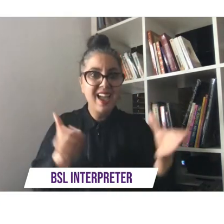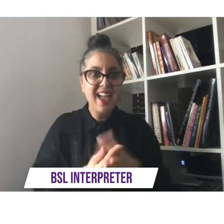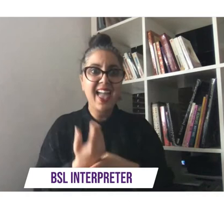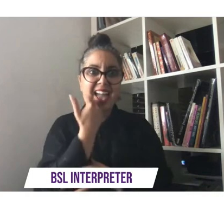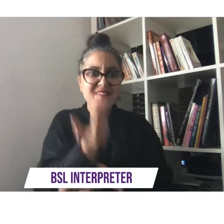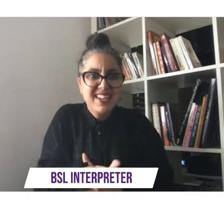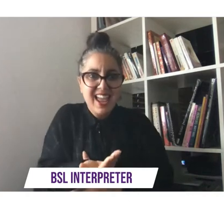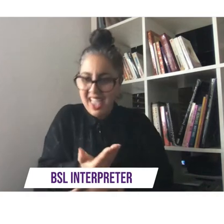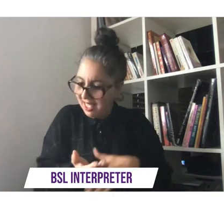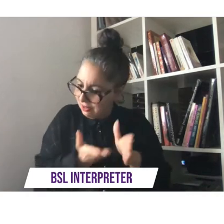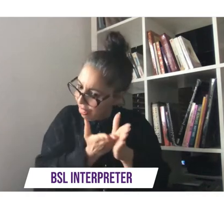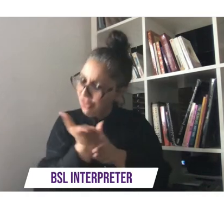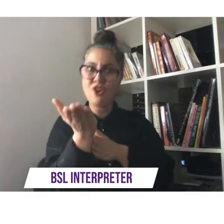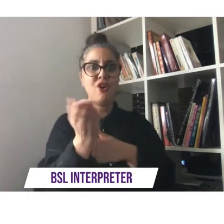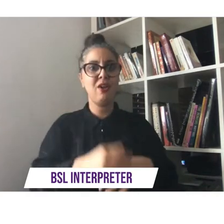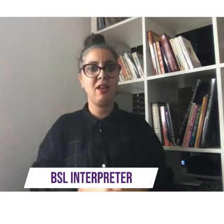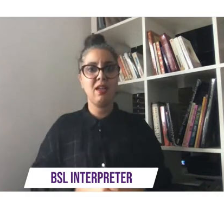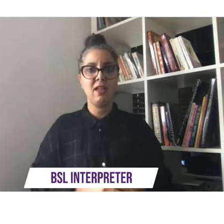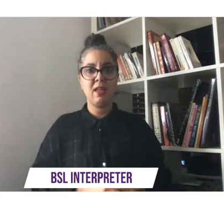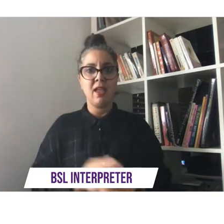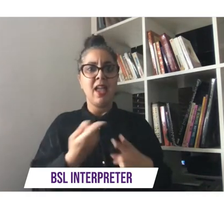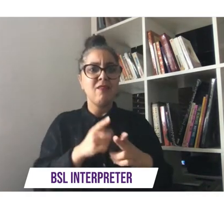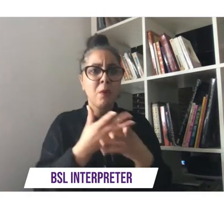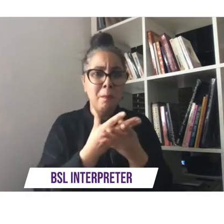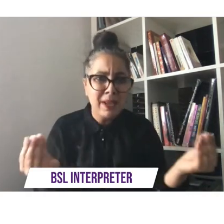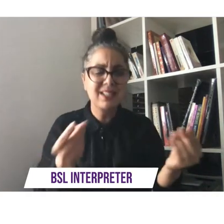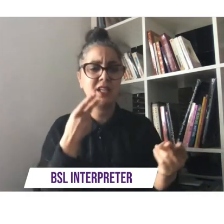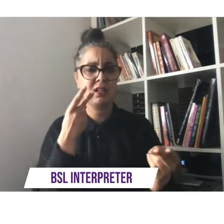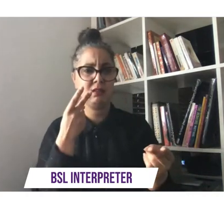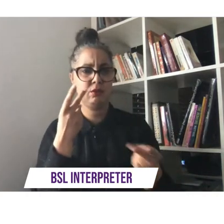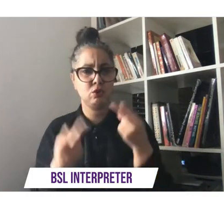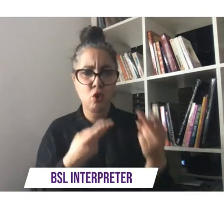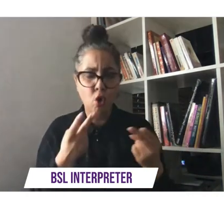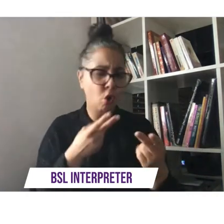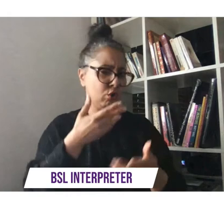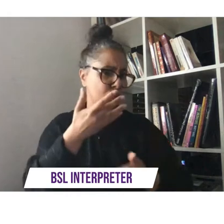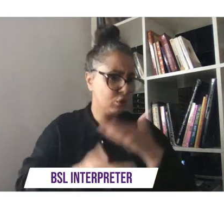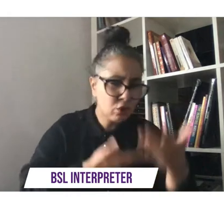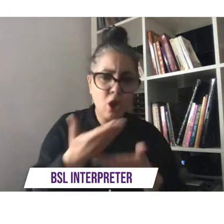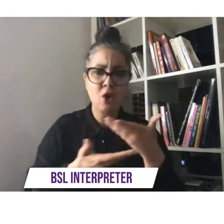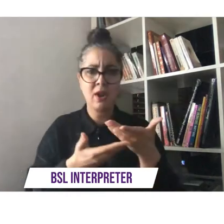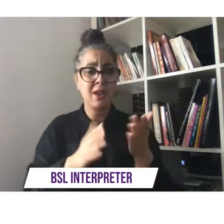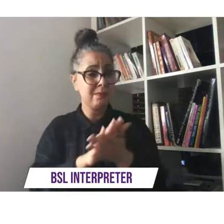missing in songs if we're missing on stage and in stories then children are missing out on the full